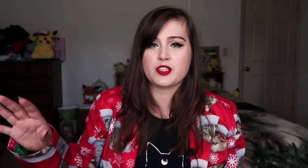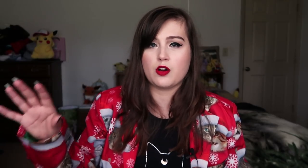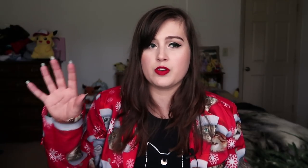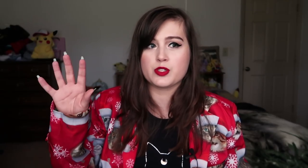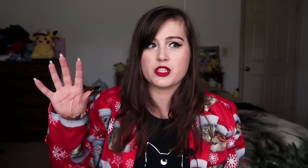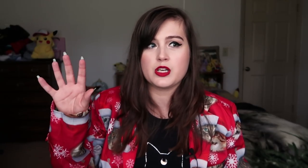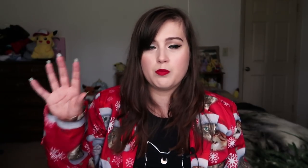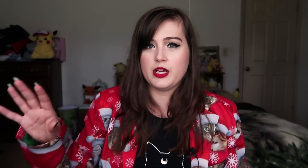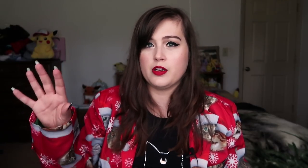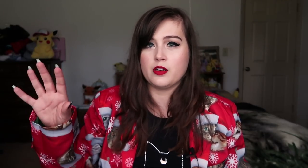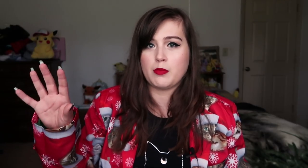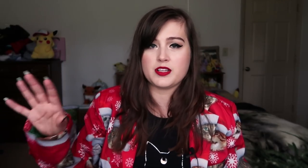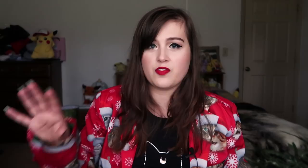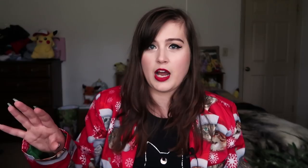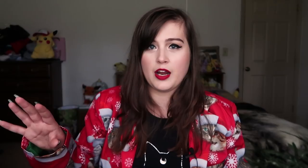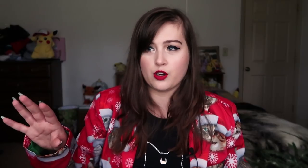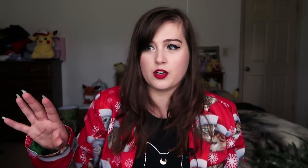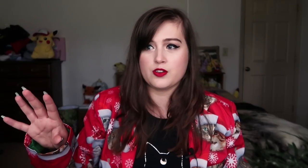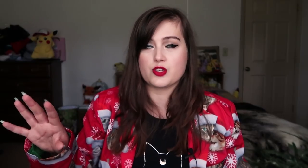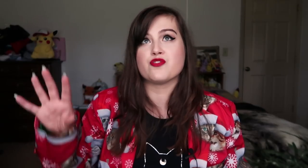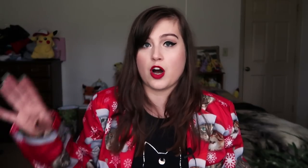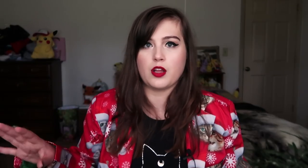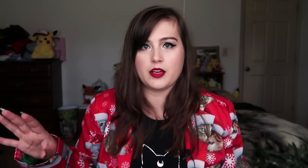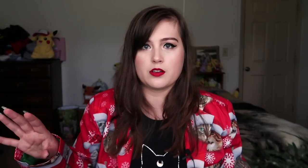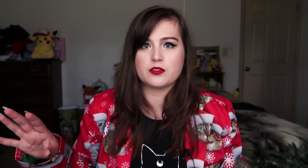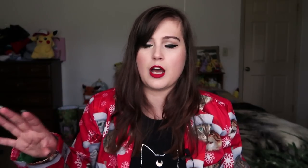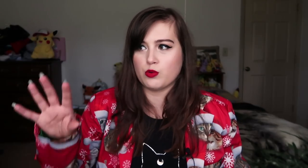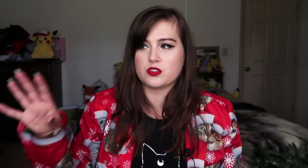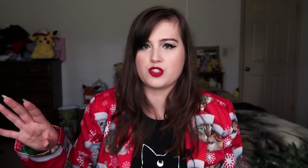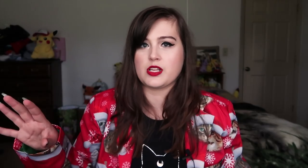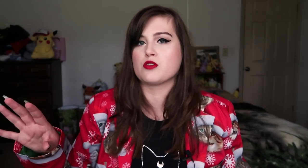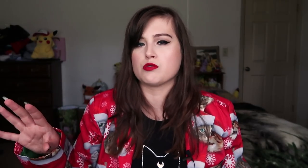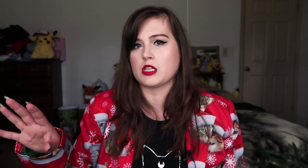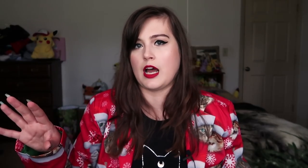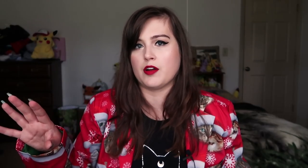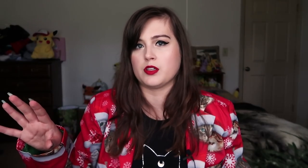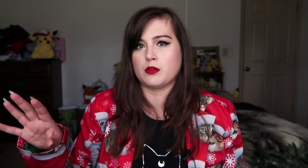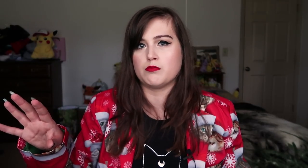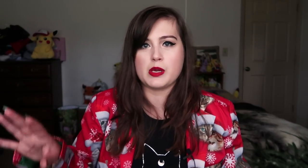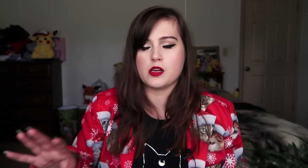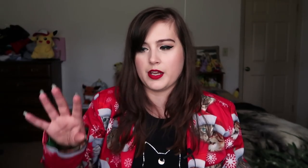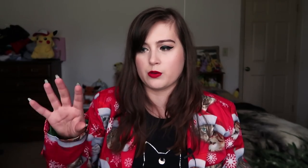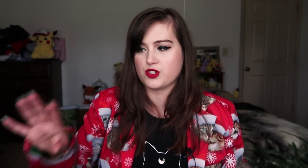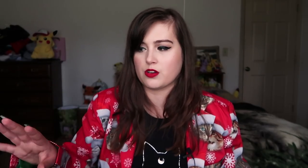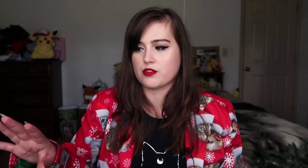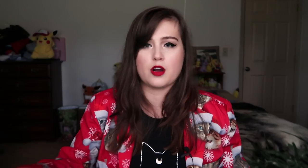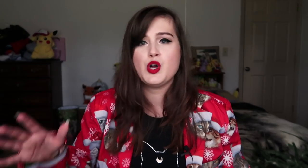it was just me, myself and I, or she felt like that was just how she was gonna have to be, like it was just herself,